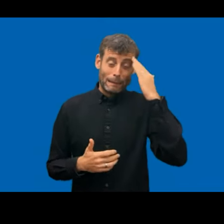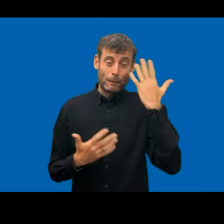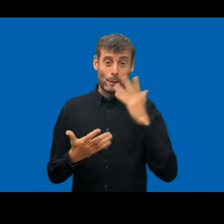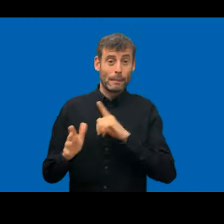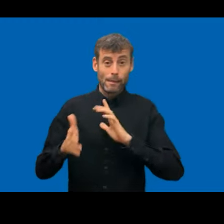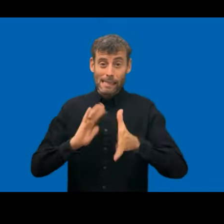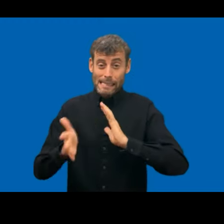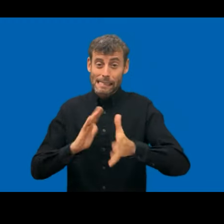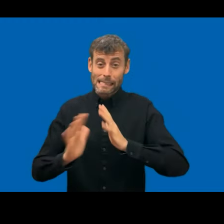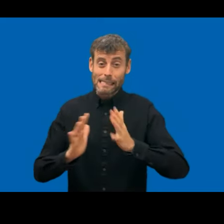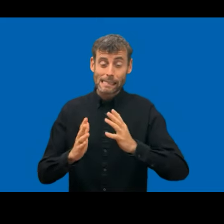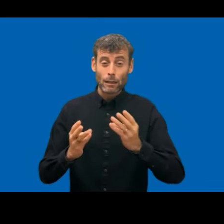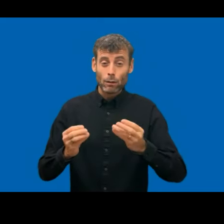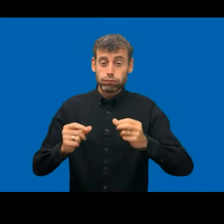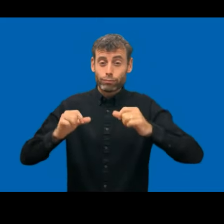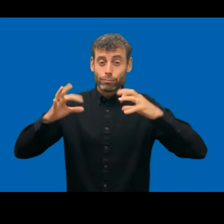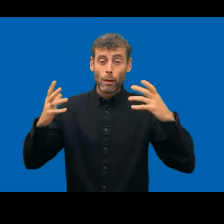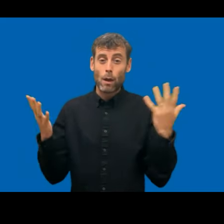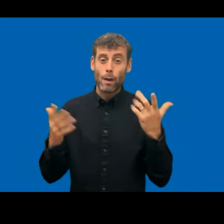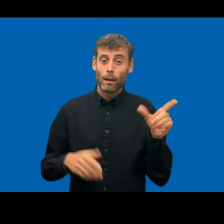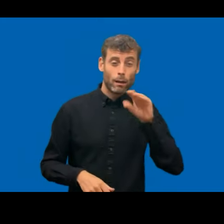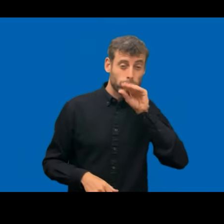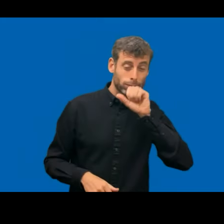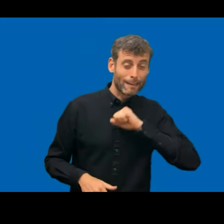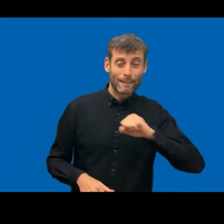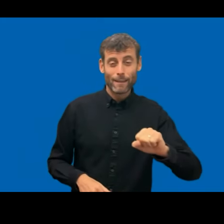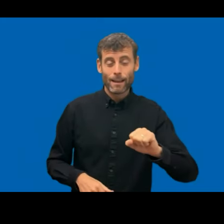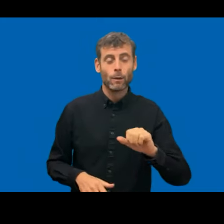But really well done, everyone, and thank you so much to the panelists and speakers